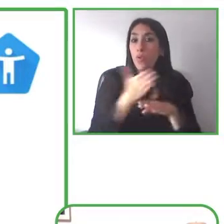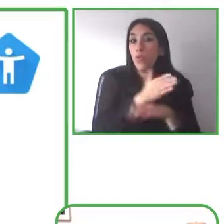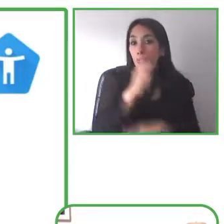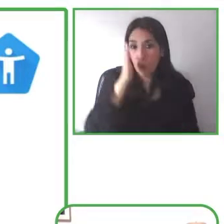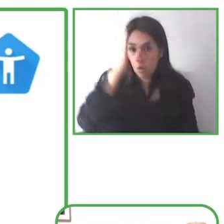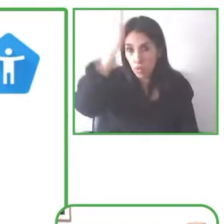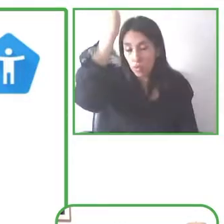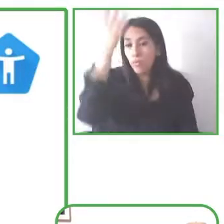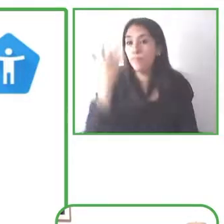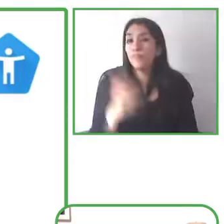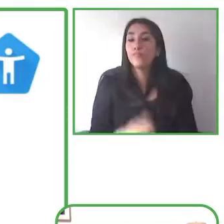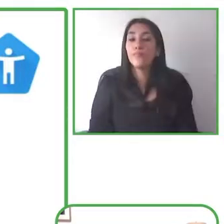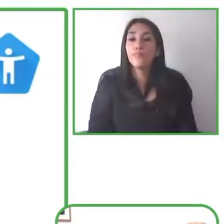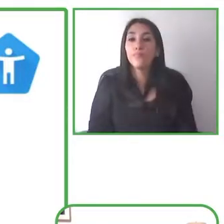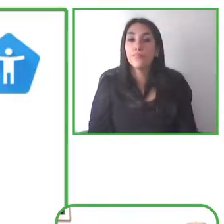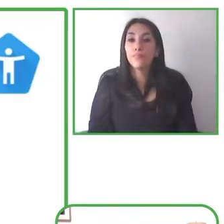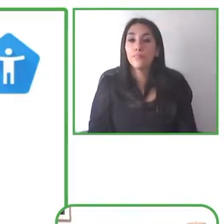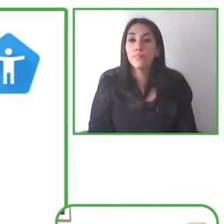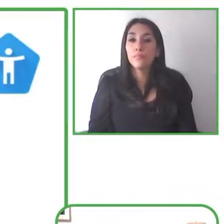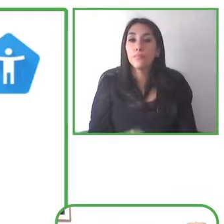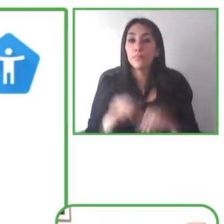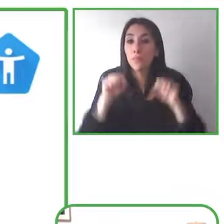and that is available there's a lot of information about how